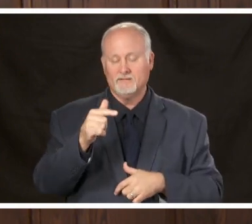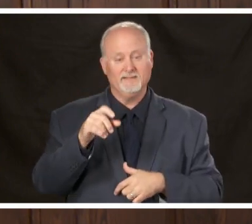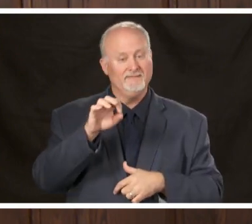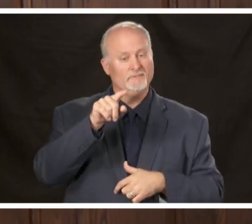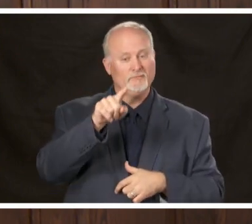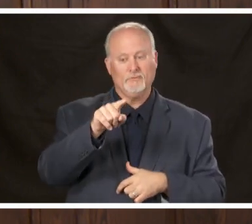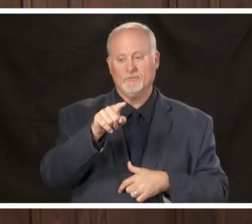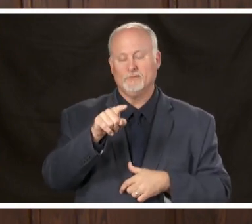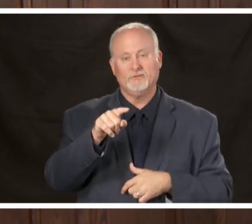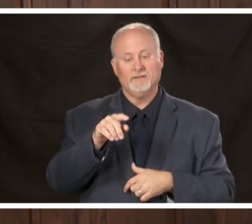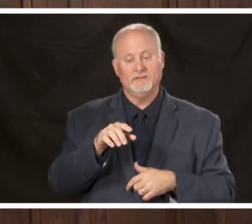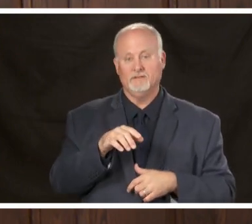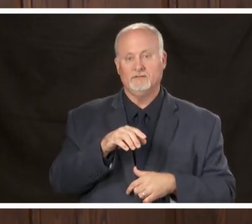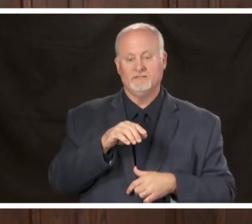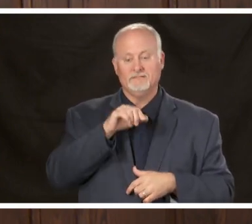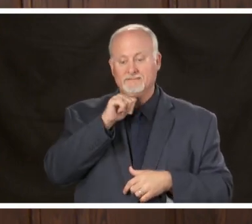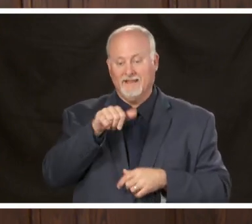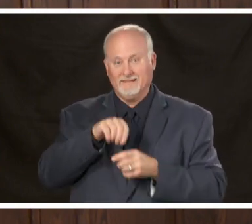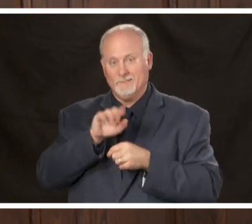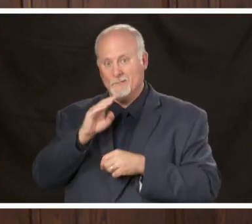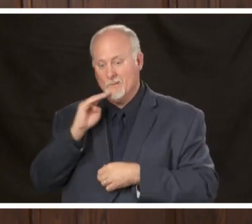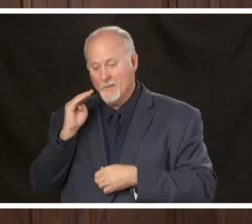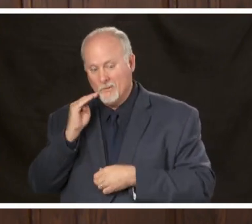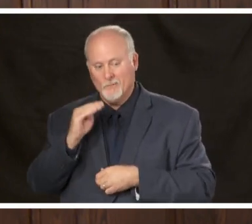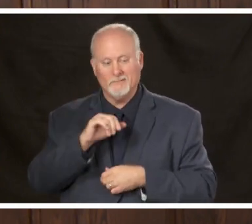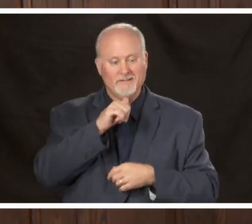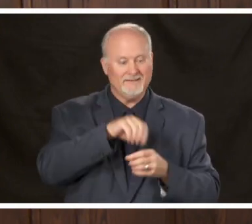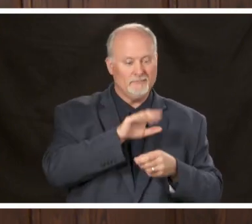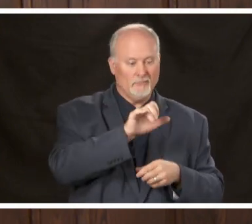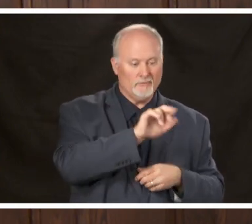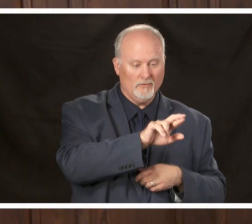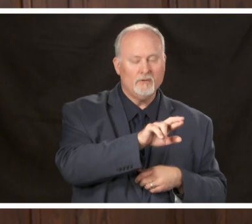out of your vehicle with with some exceptions